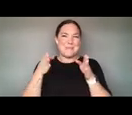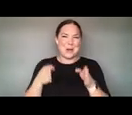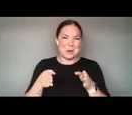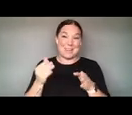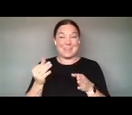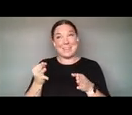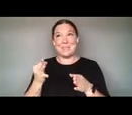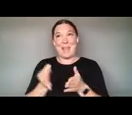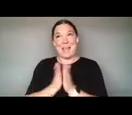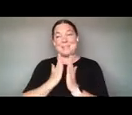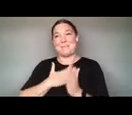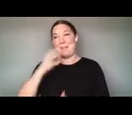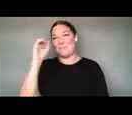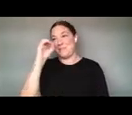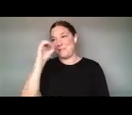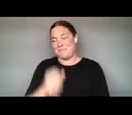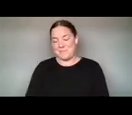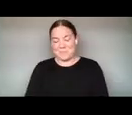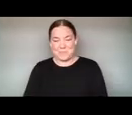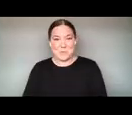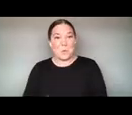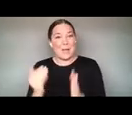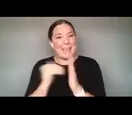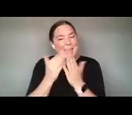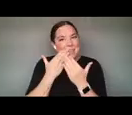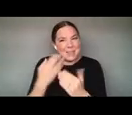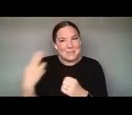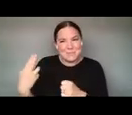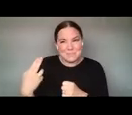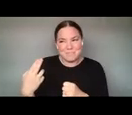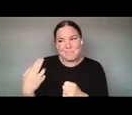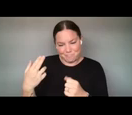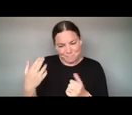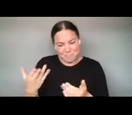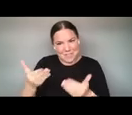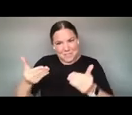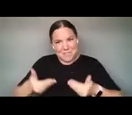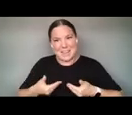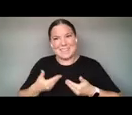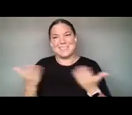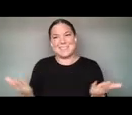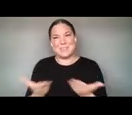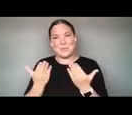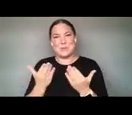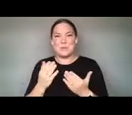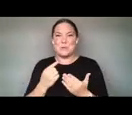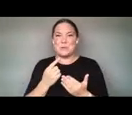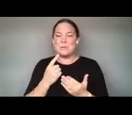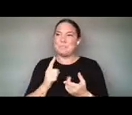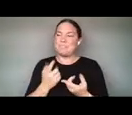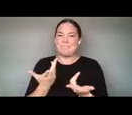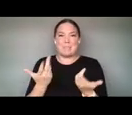SO, AGAIN, THANKS FOR HAVING ME HERE TO SAY A FEW WORDS. I AM IN A WHOLE DIFFERENT SPACE RIGHT NOW,